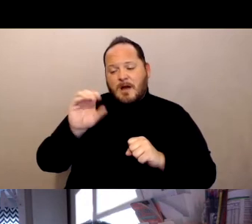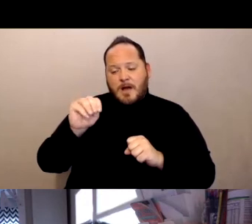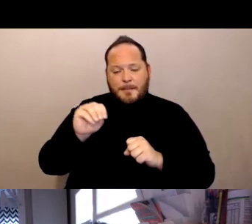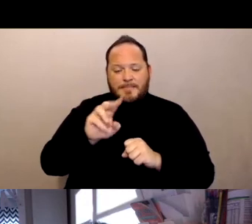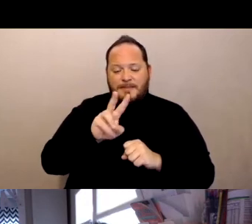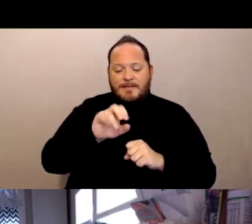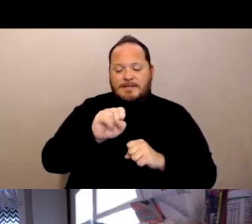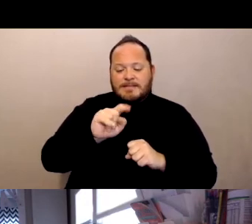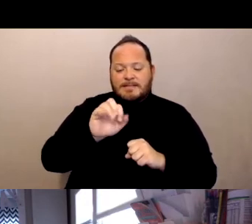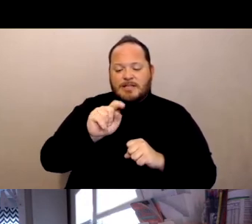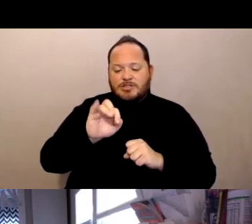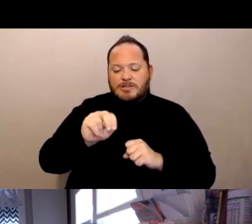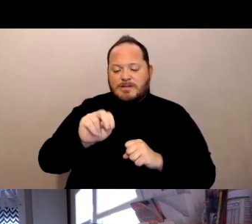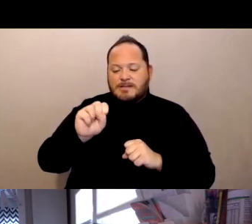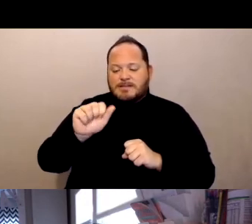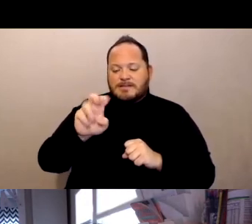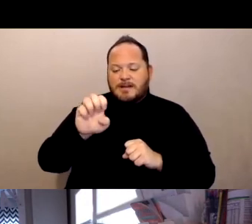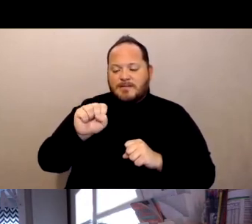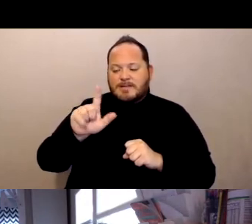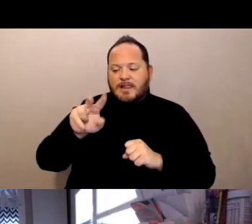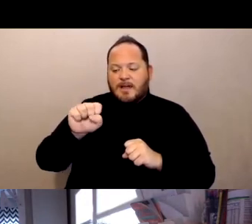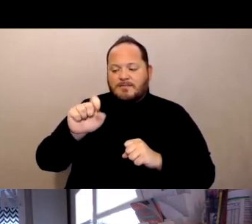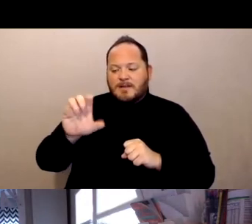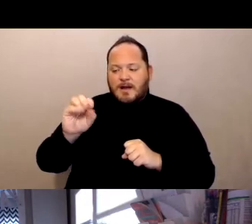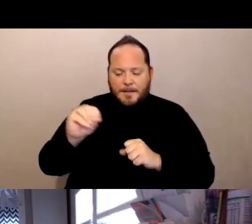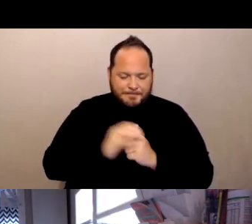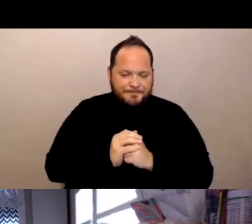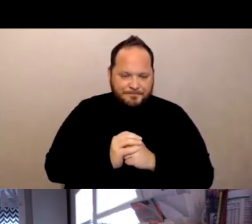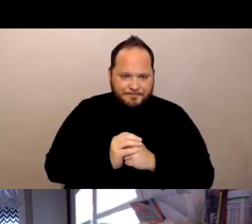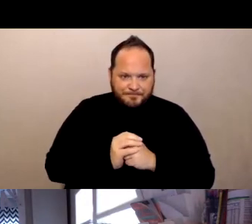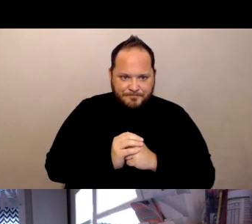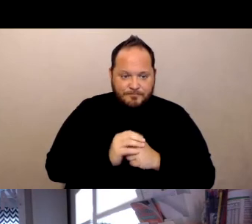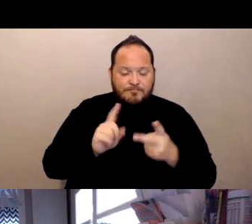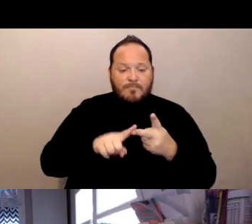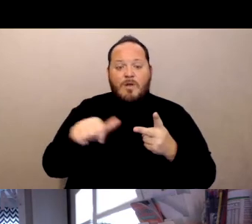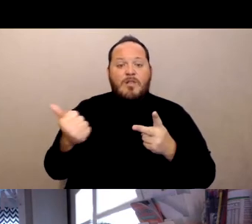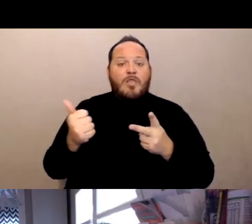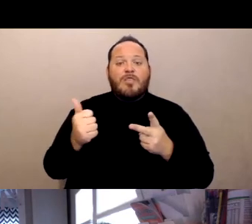Another issue was outings. Nursing homes kind of went into lockdown mode back in March of 2020.